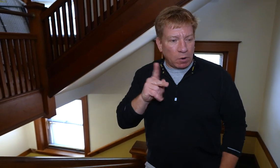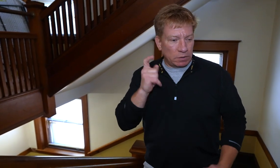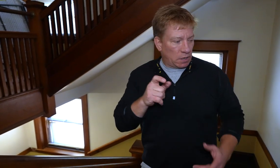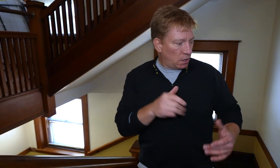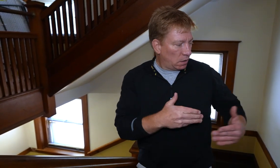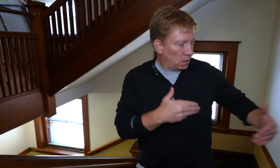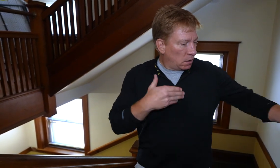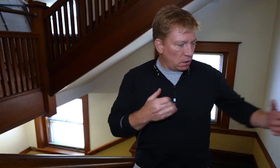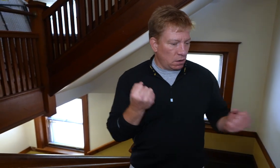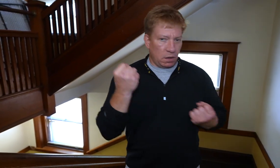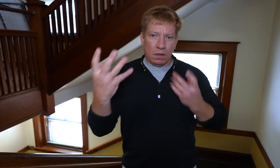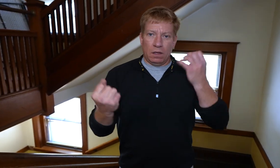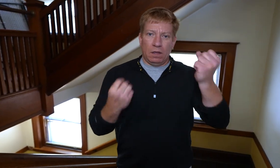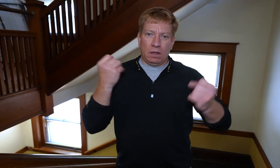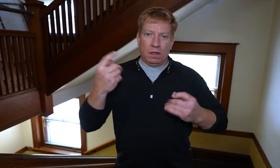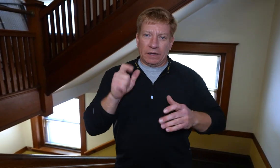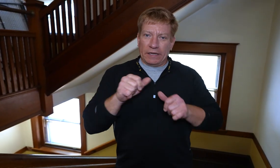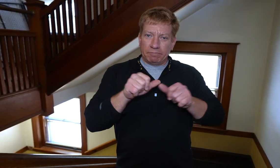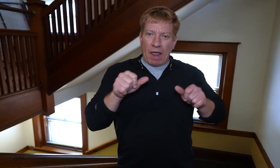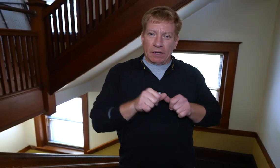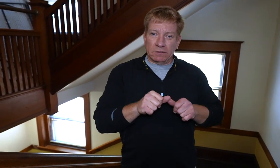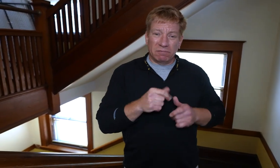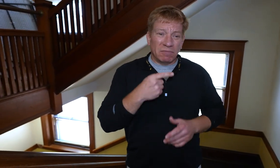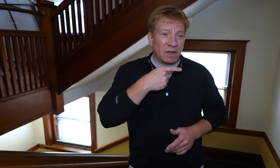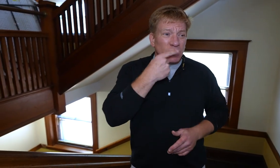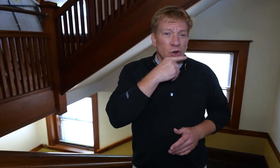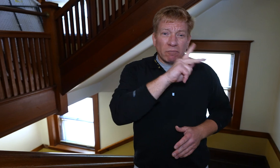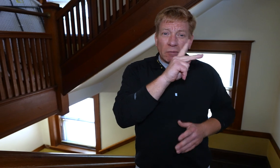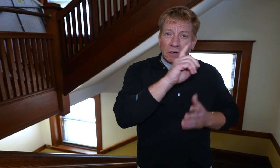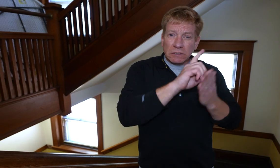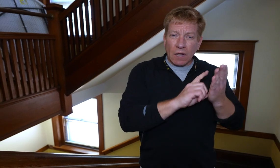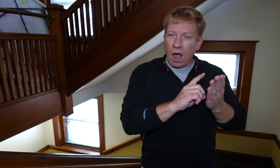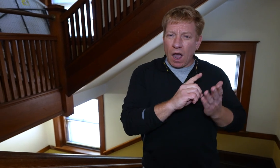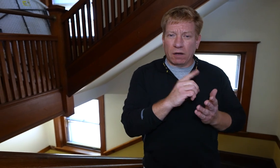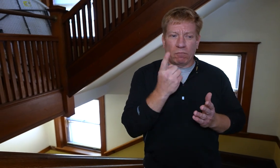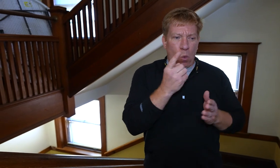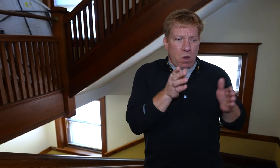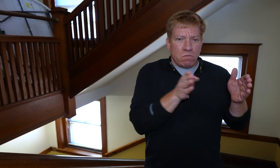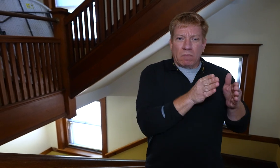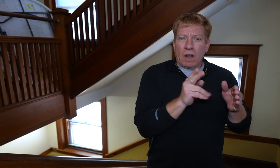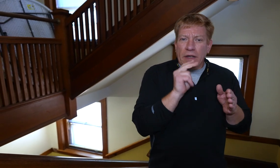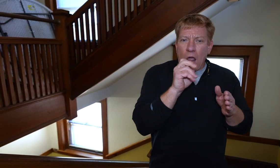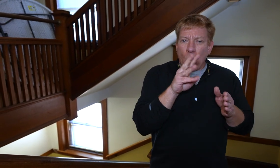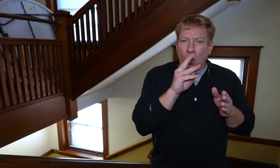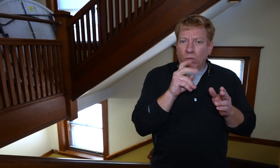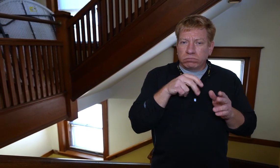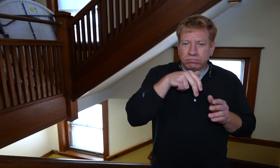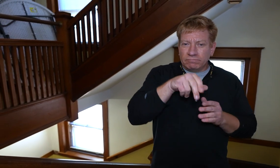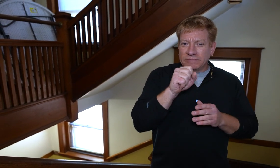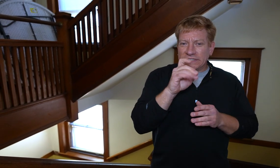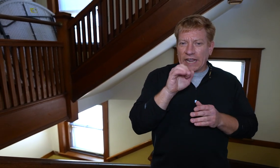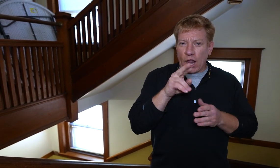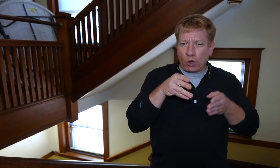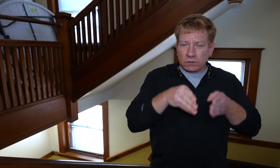so that they had space to sign while using the stairs. Hearing people typically design the stairs to be much smaller and narrow.